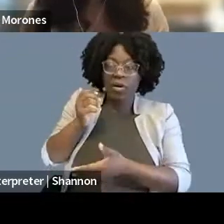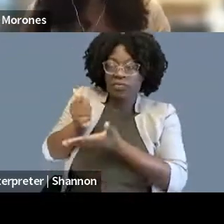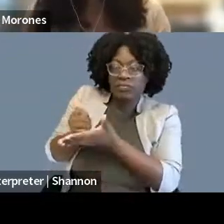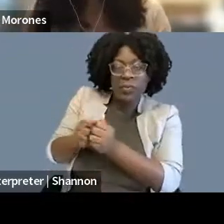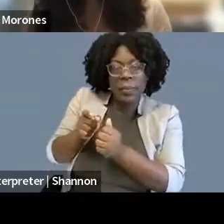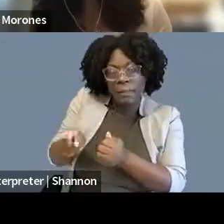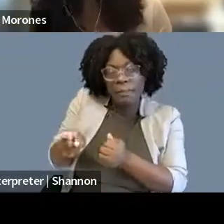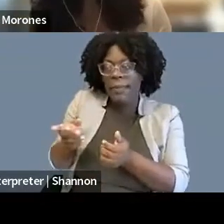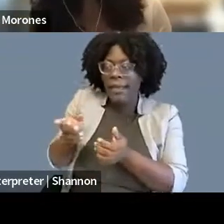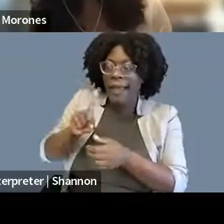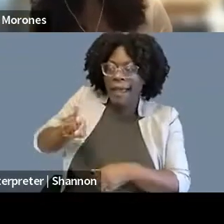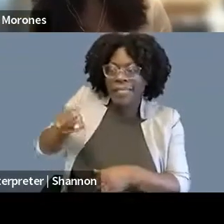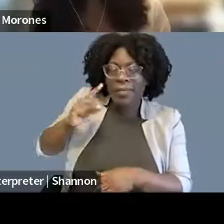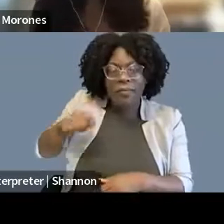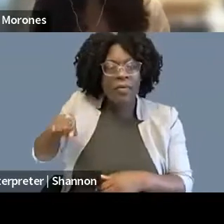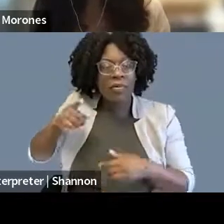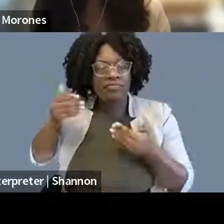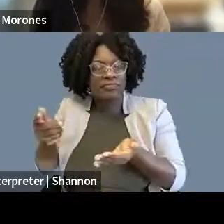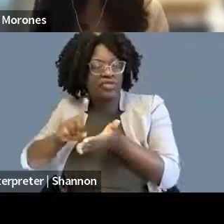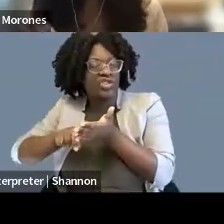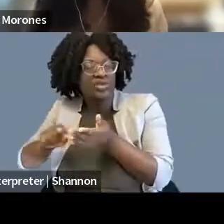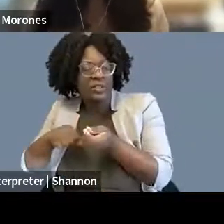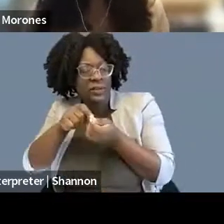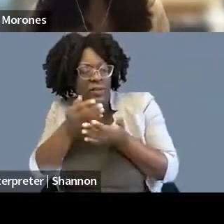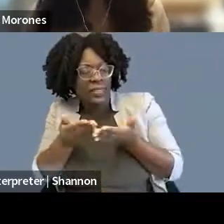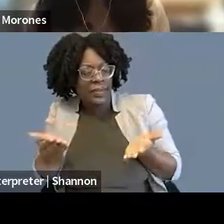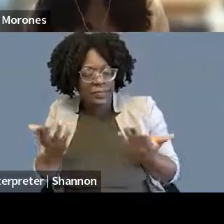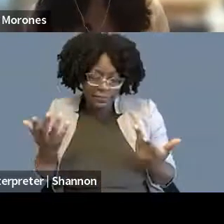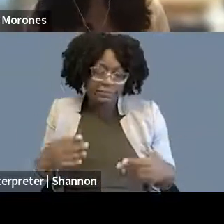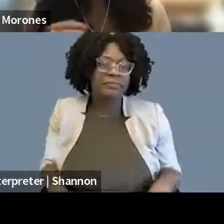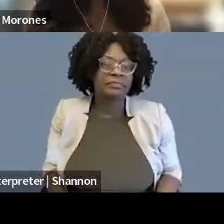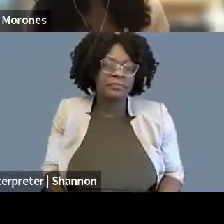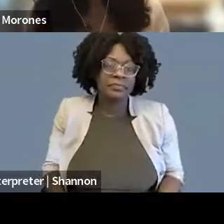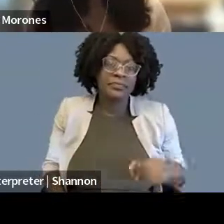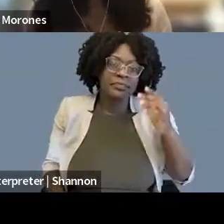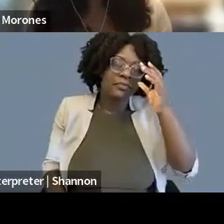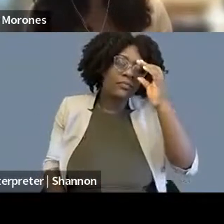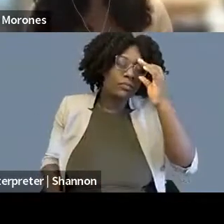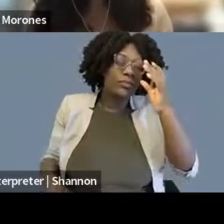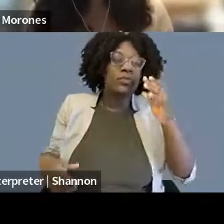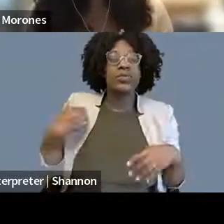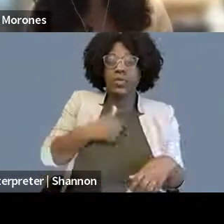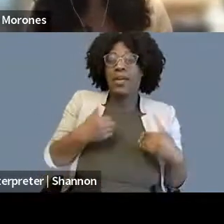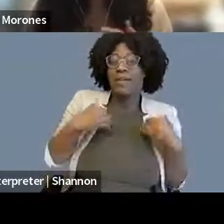And Knight also has a research arm in addition to our litigation arm. So sometimes, the litigation arm and the research arm